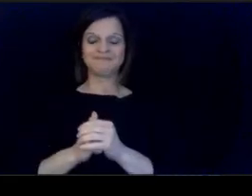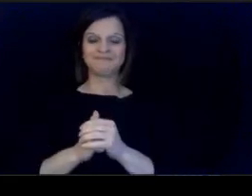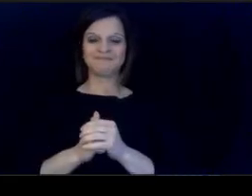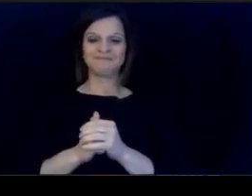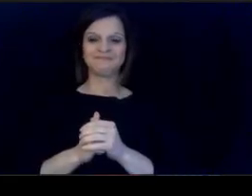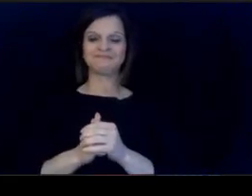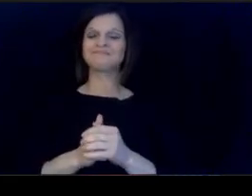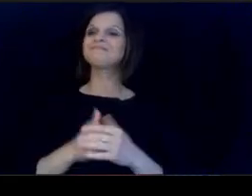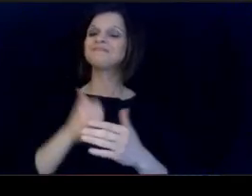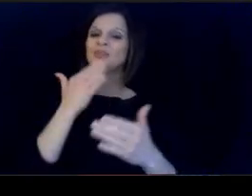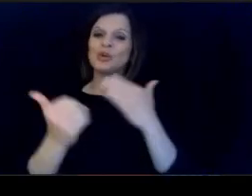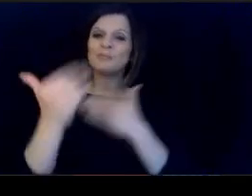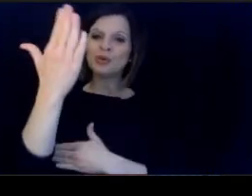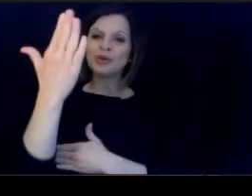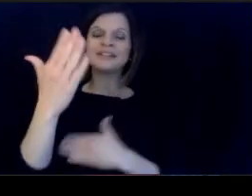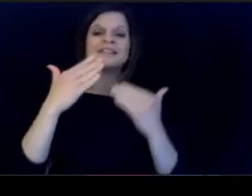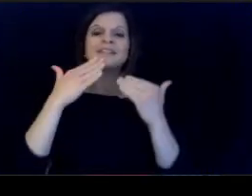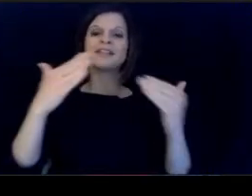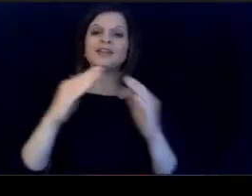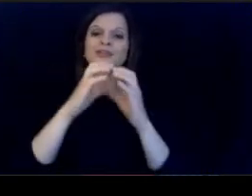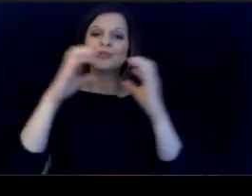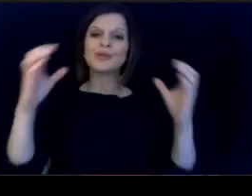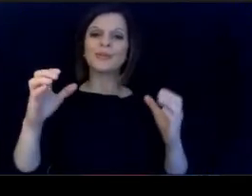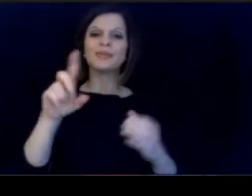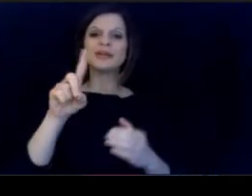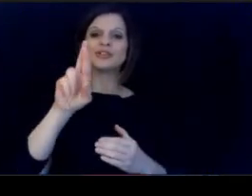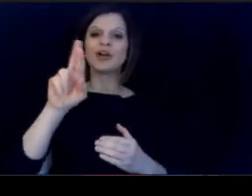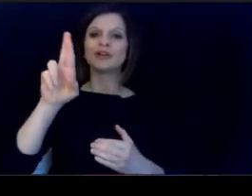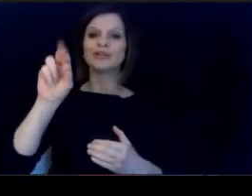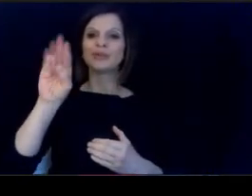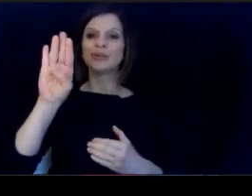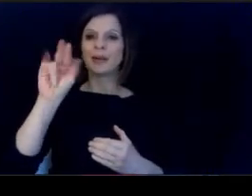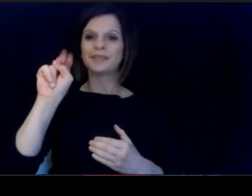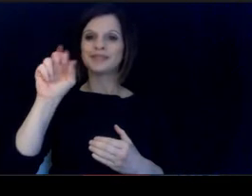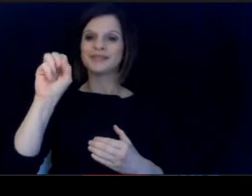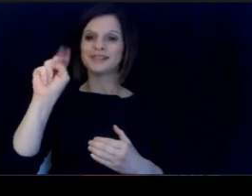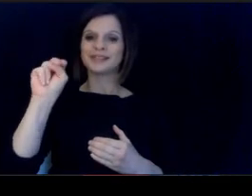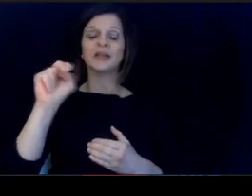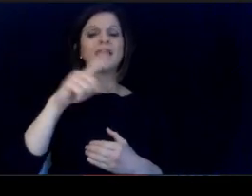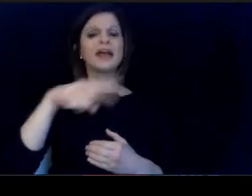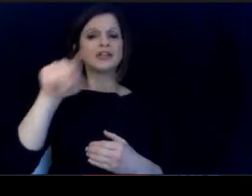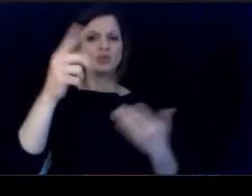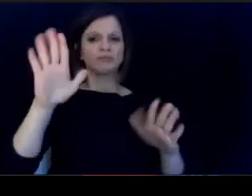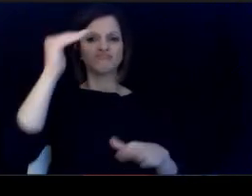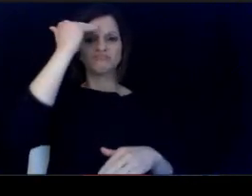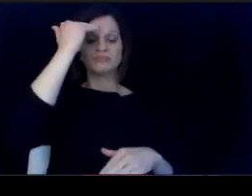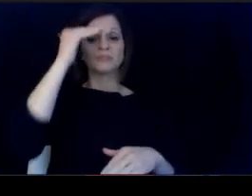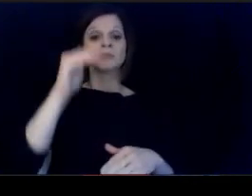Good morning and thank you so much. Doctor robinson. as part of the Kentucky Board of.